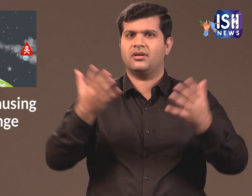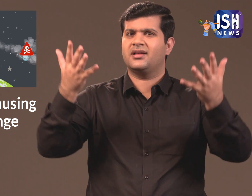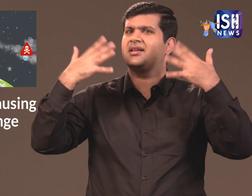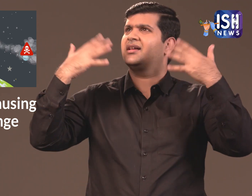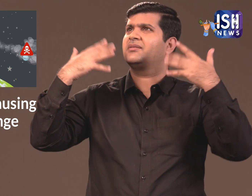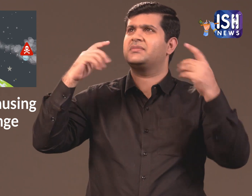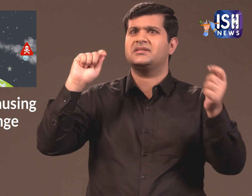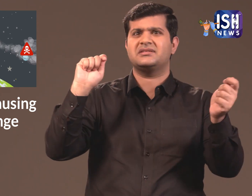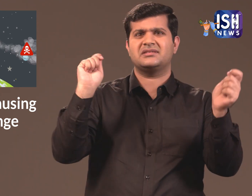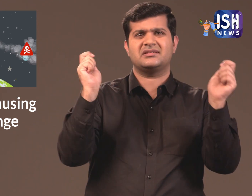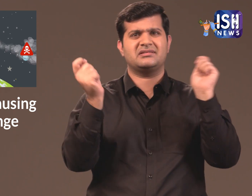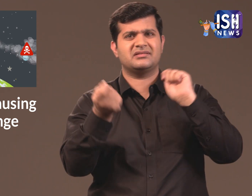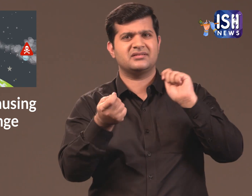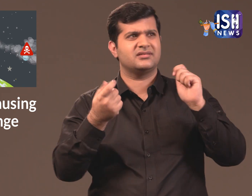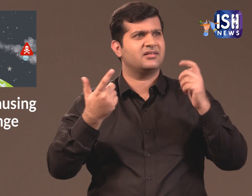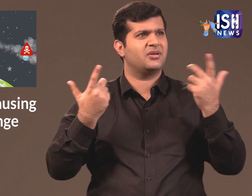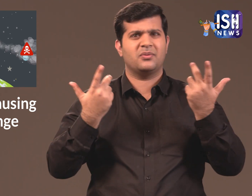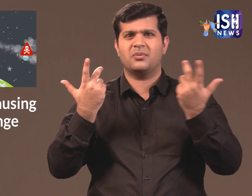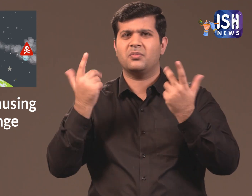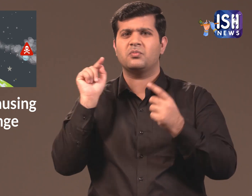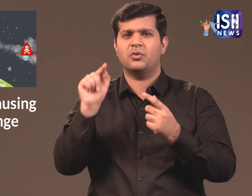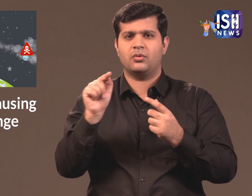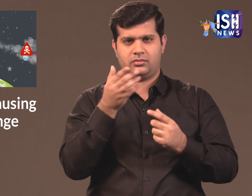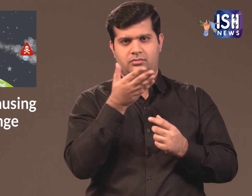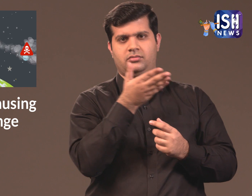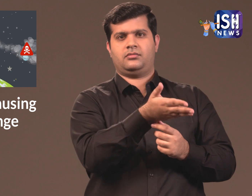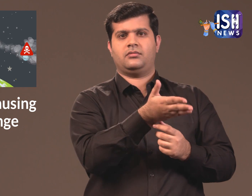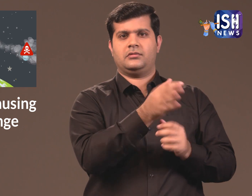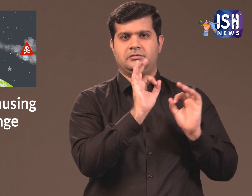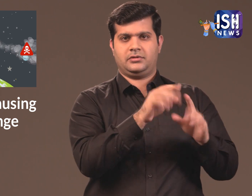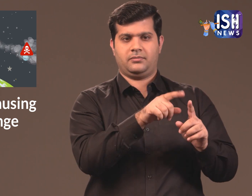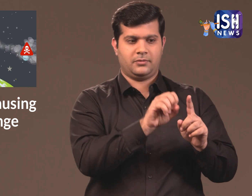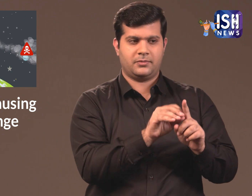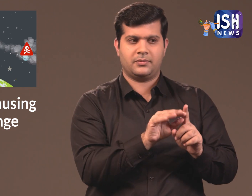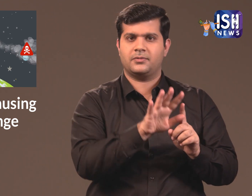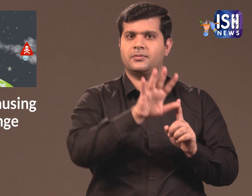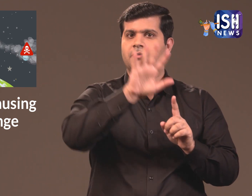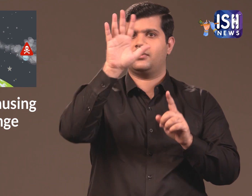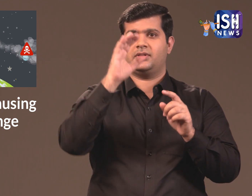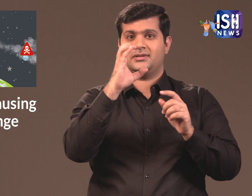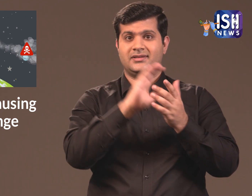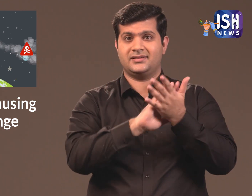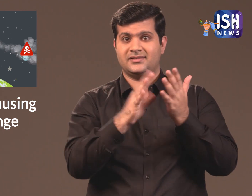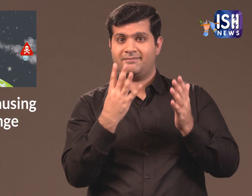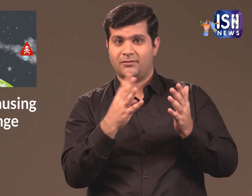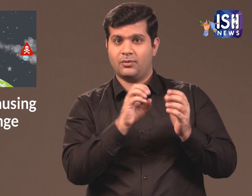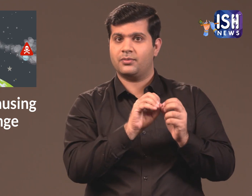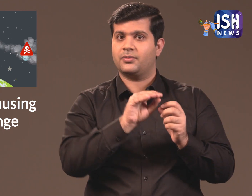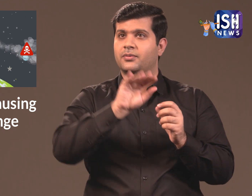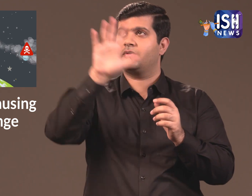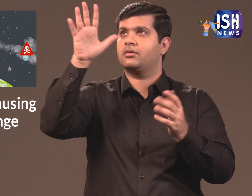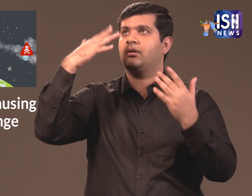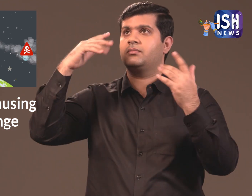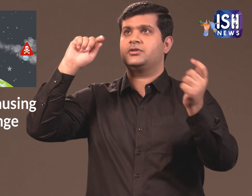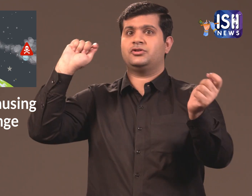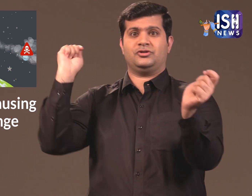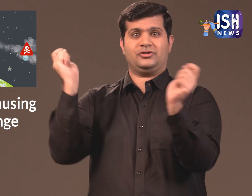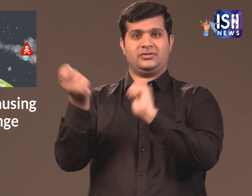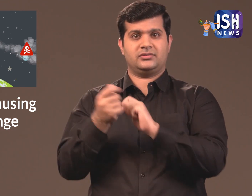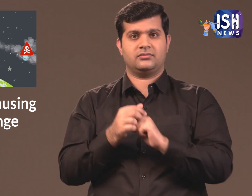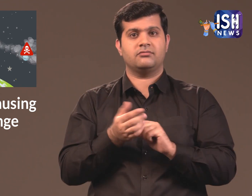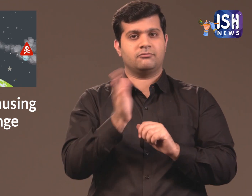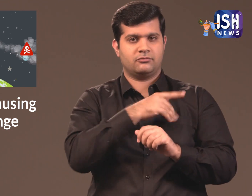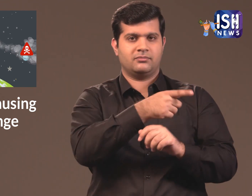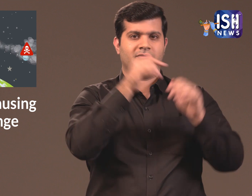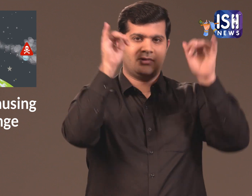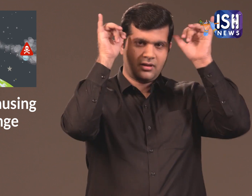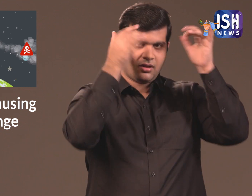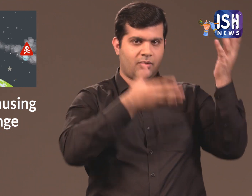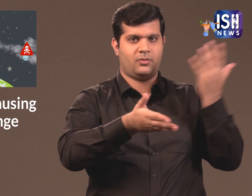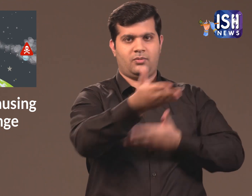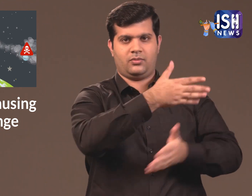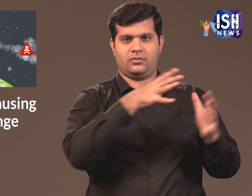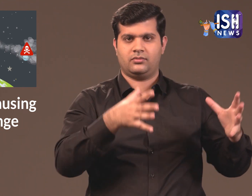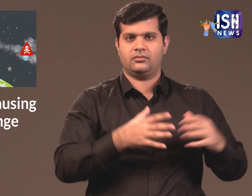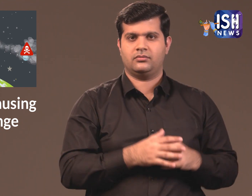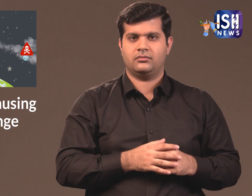climate change is caused by the emission of the Methane gas by cows.